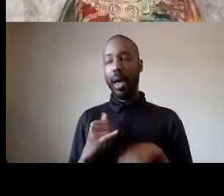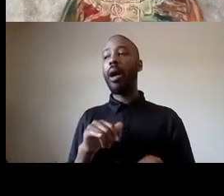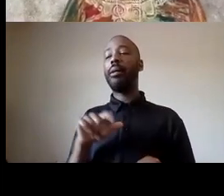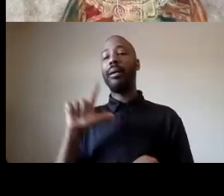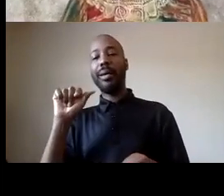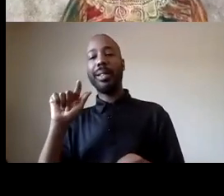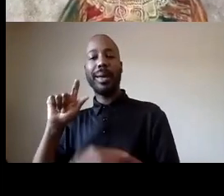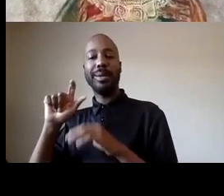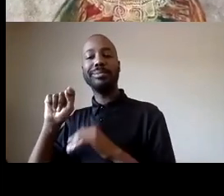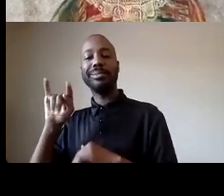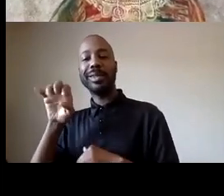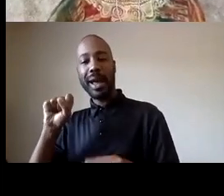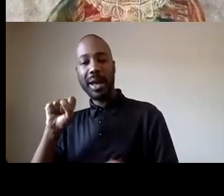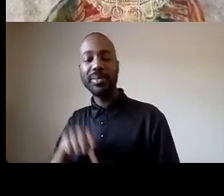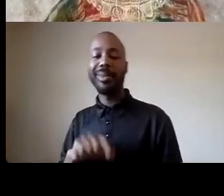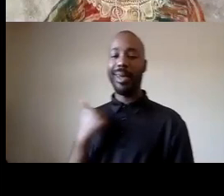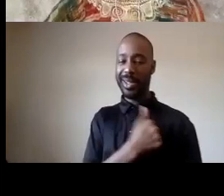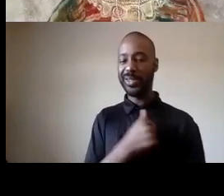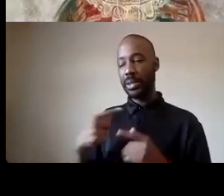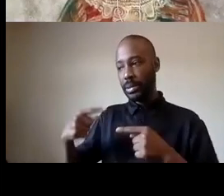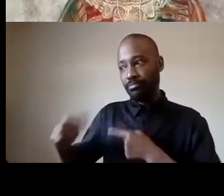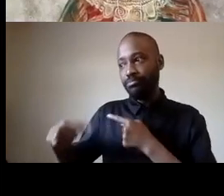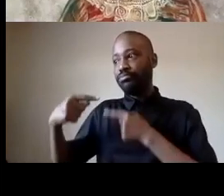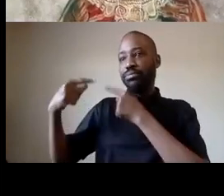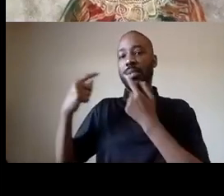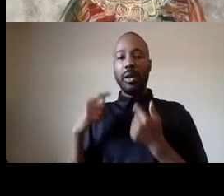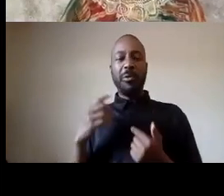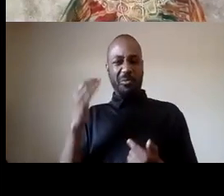we know that since this district attorney jackie lacy has been in office